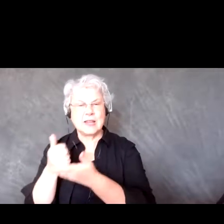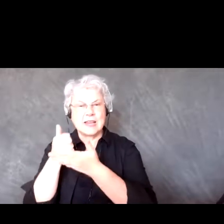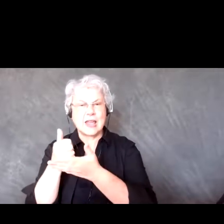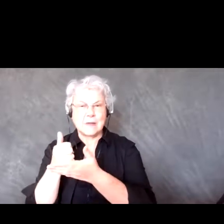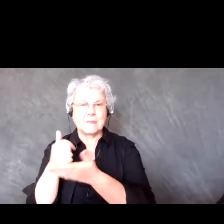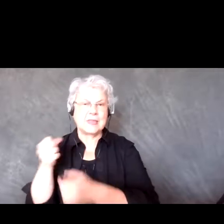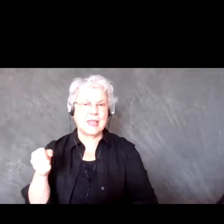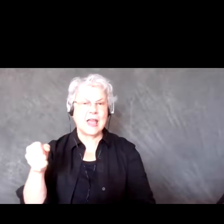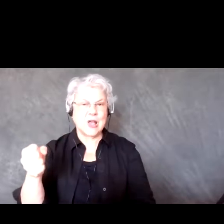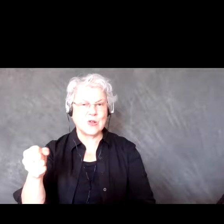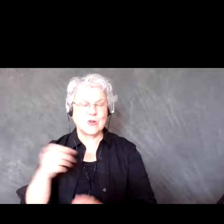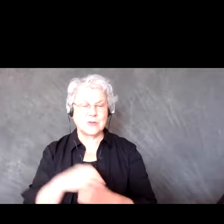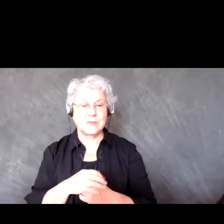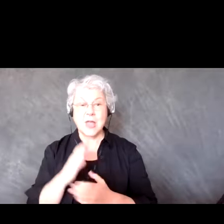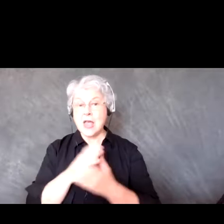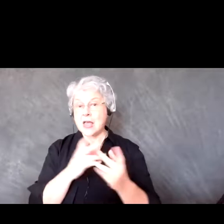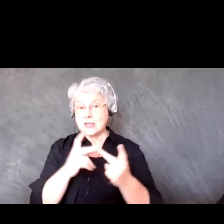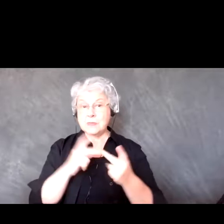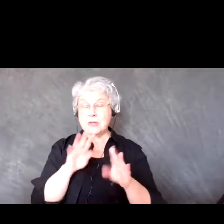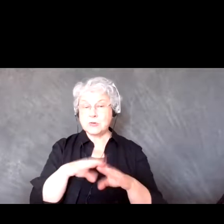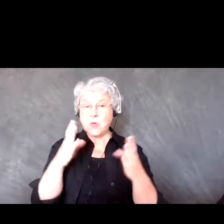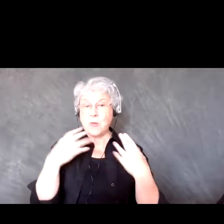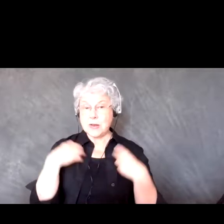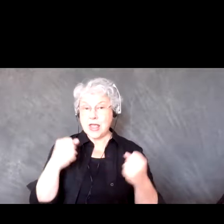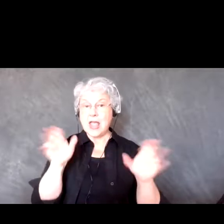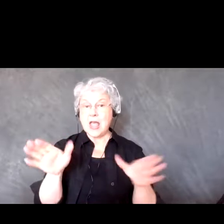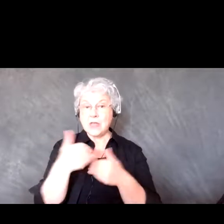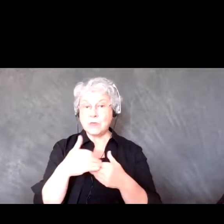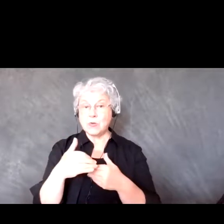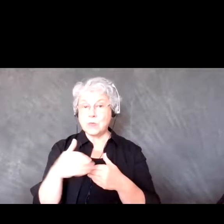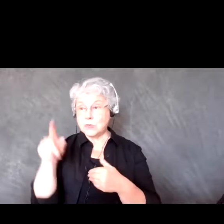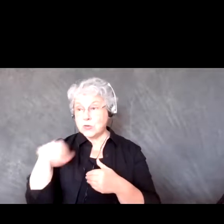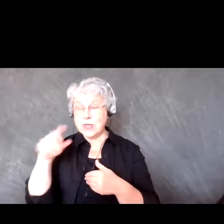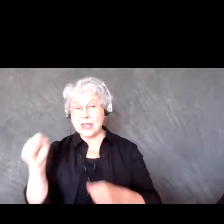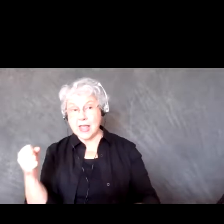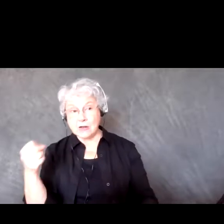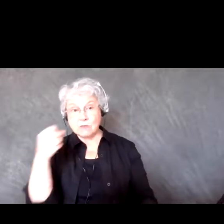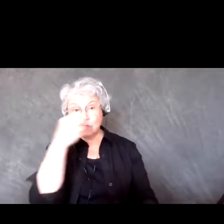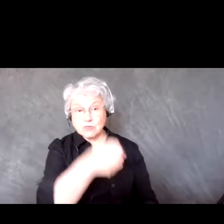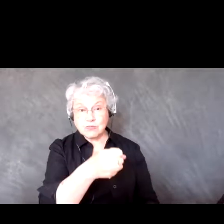Some places will open up a health room for elders to go and only elders. A lot of communities have